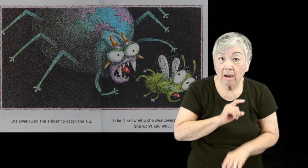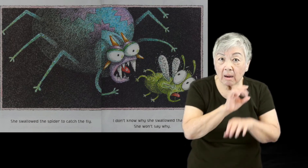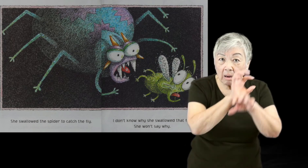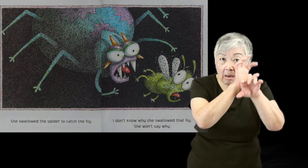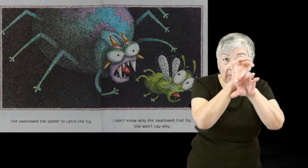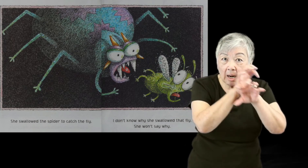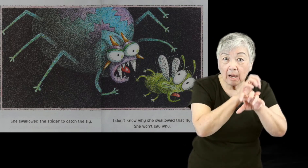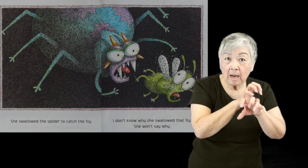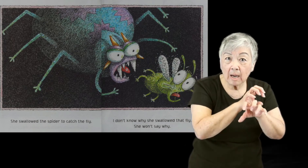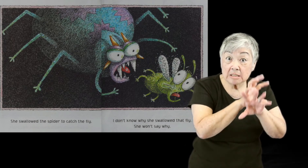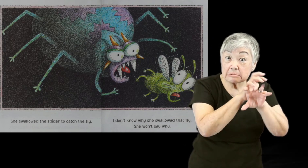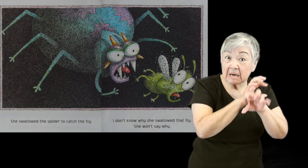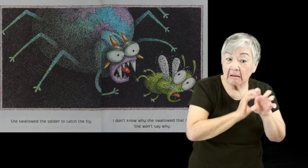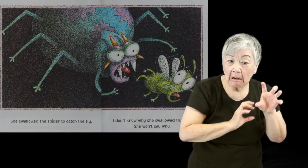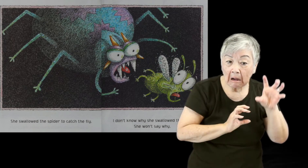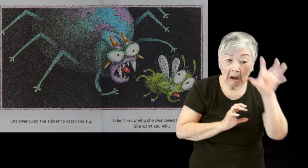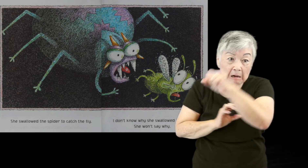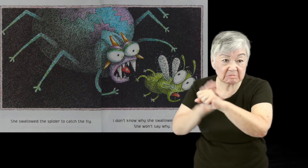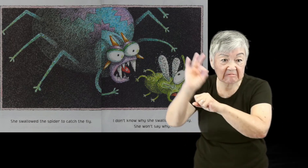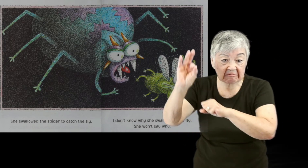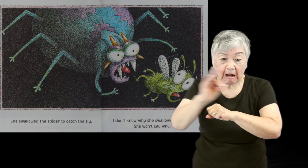She swallowed the spider to catch the fly.